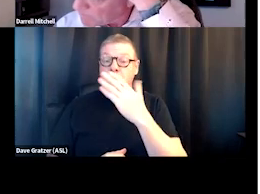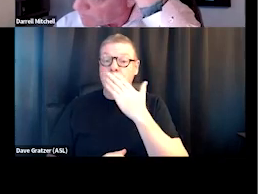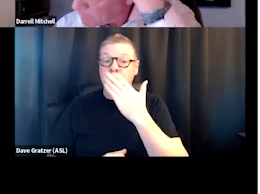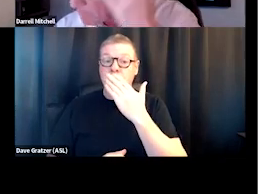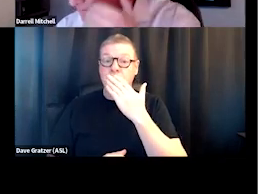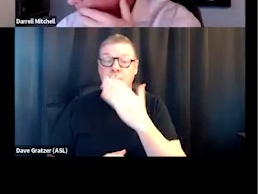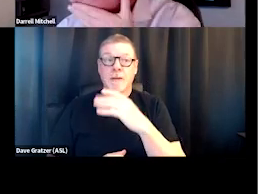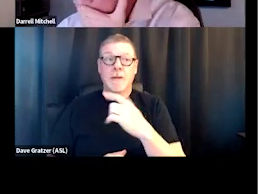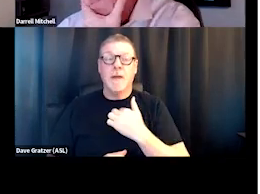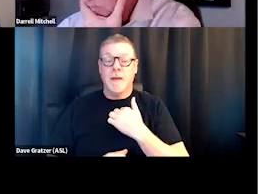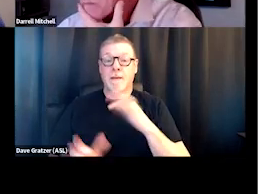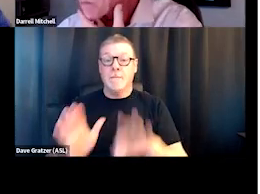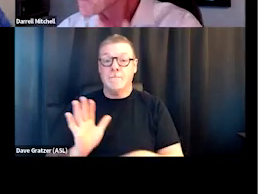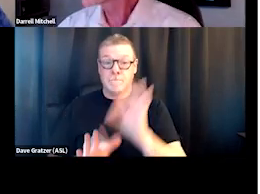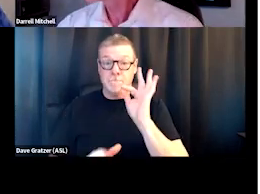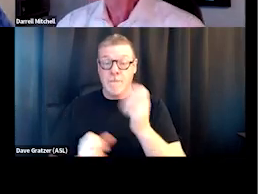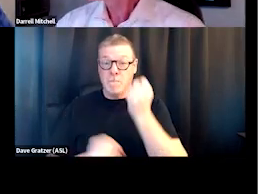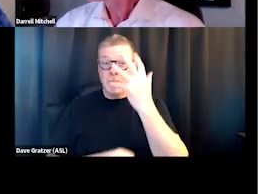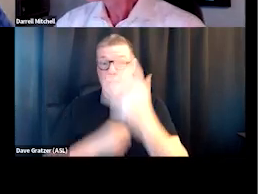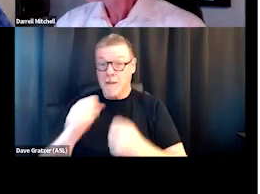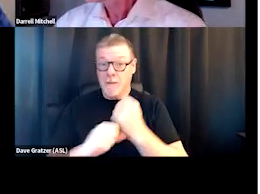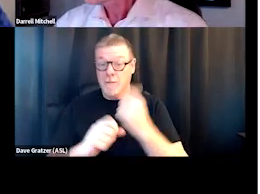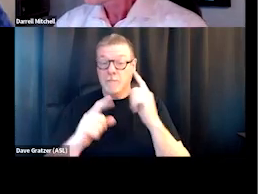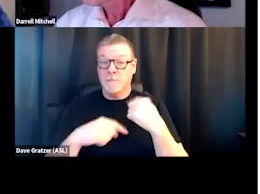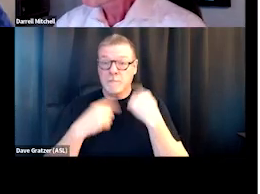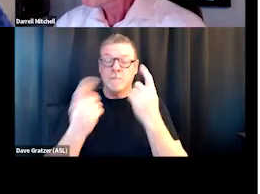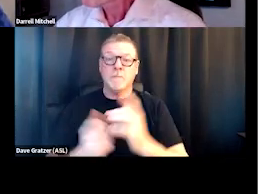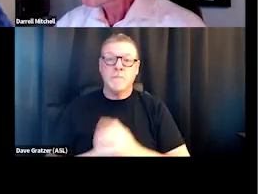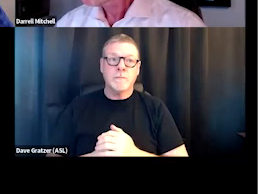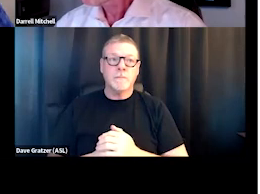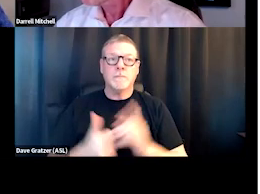I have found over the years, it's kind of a... First of all,